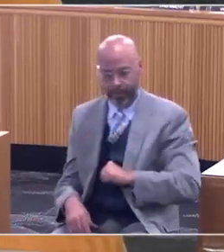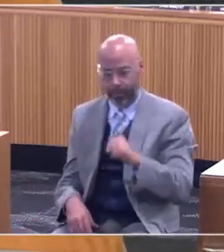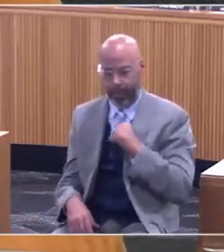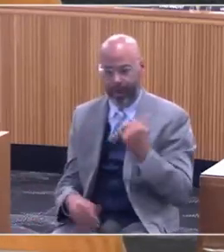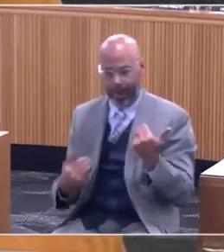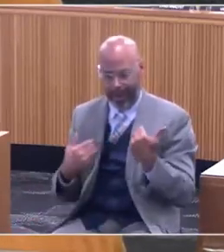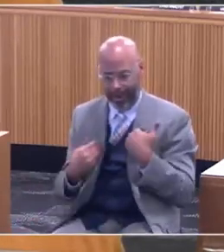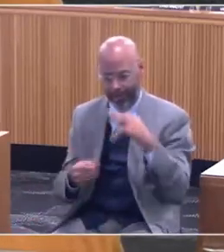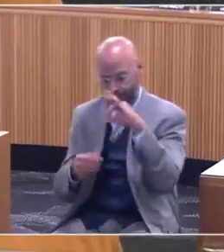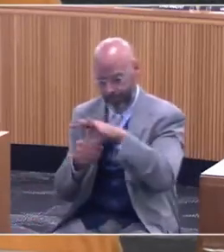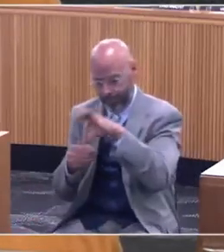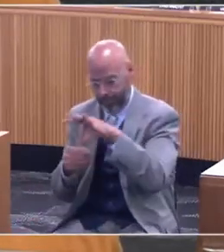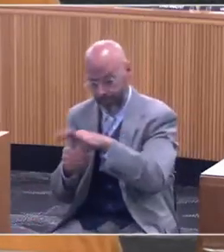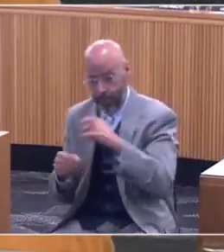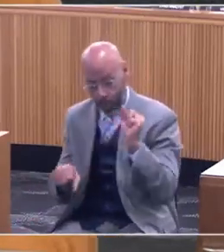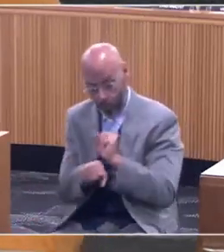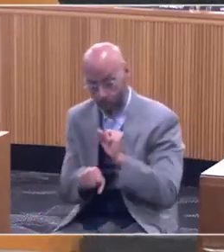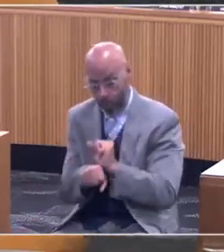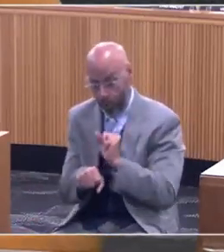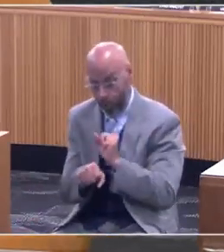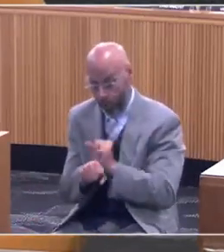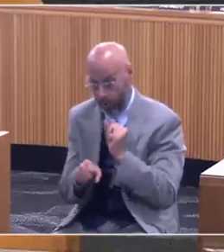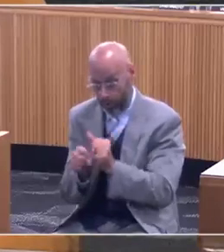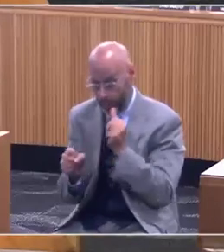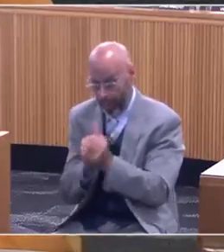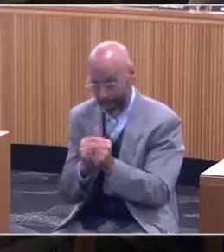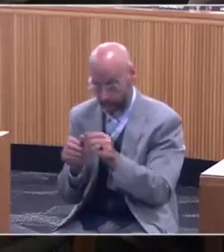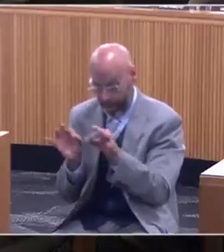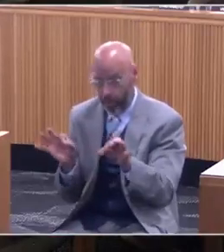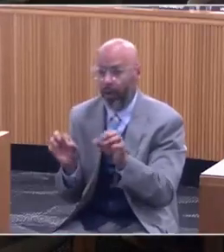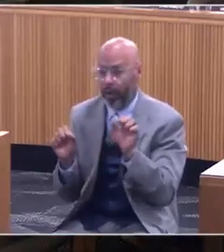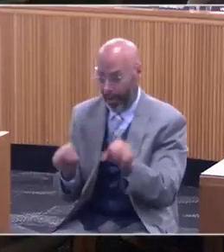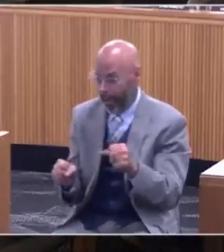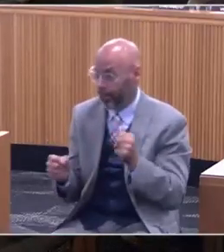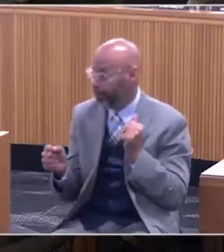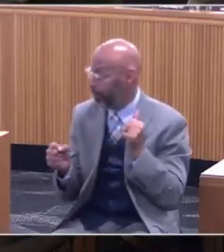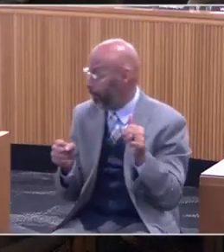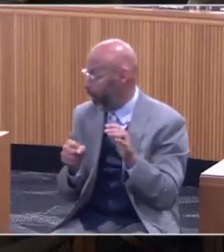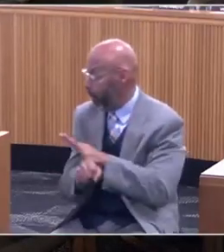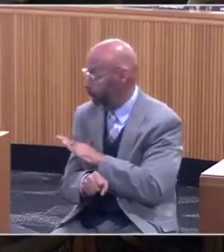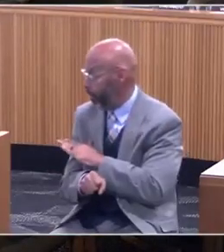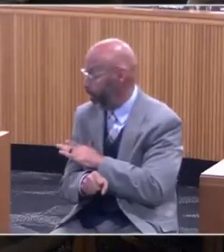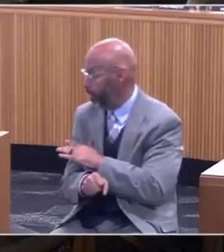and bring Oregon forward. Thank you so much. Okay. Oh, okay. Two questions.